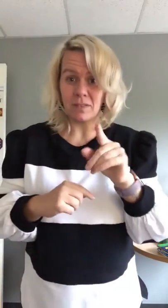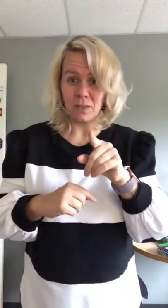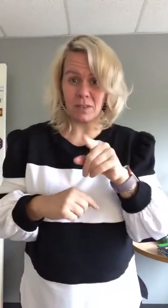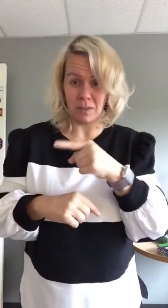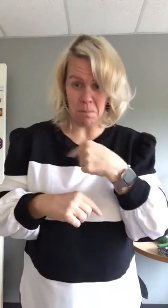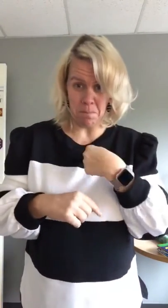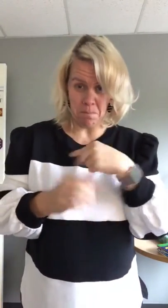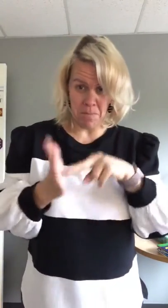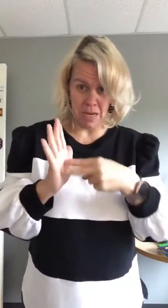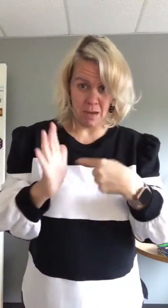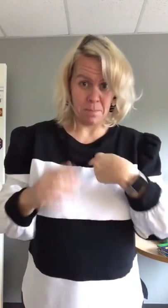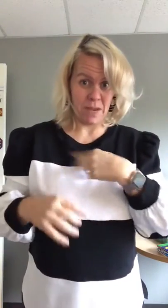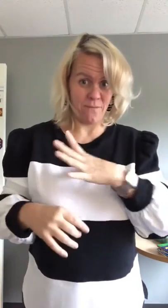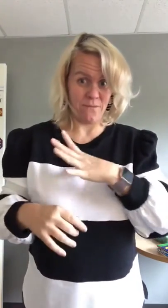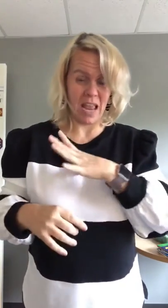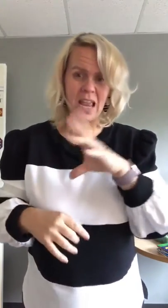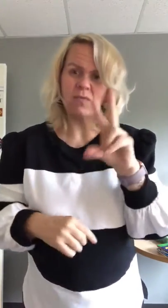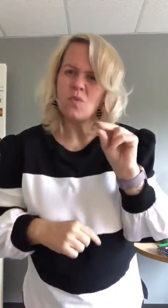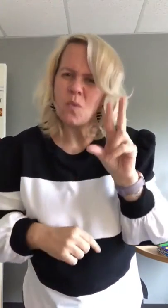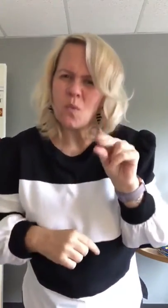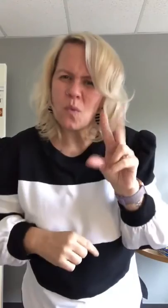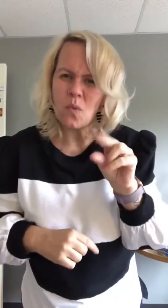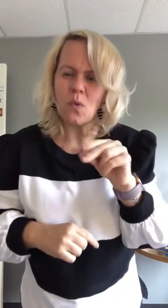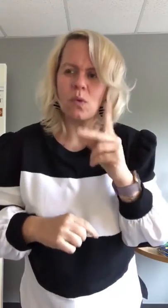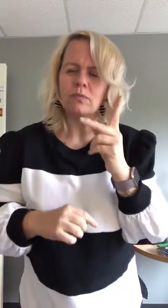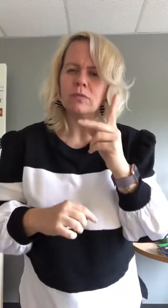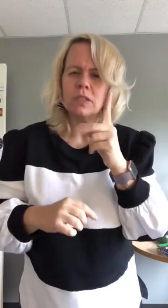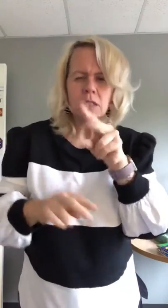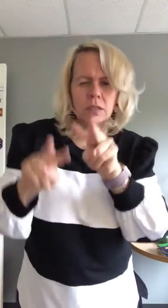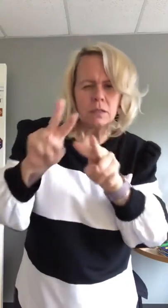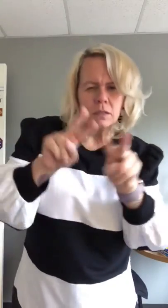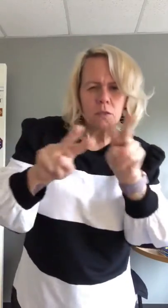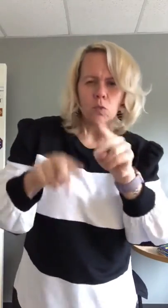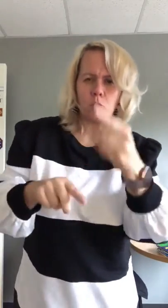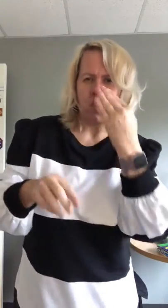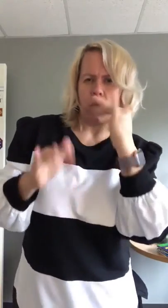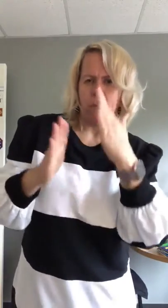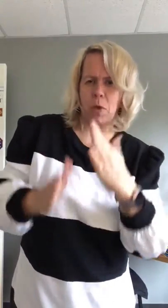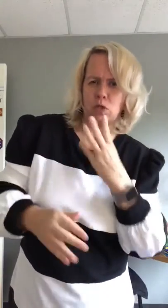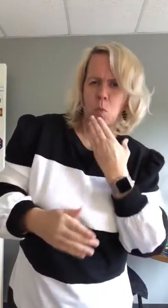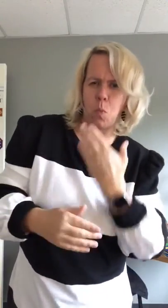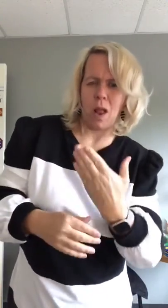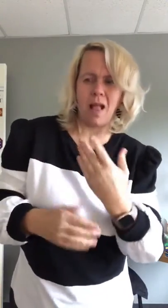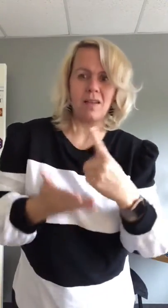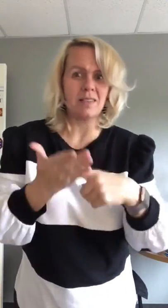It doesn't mean they're fine. Observe and stay vigilant to this person you know very well.